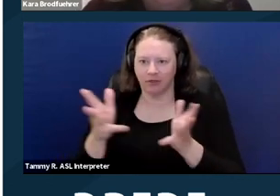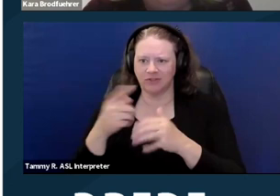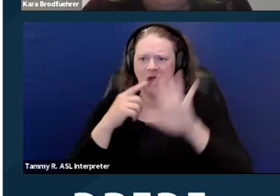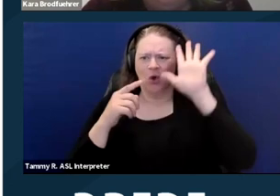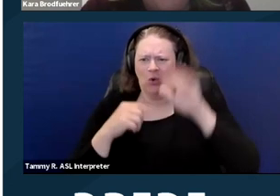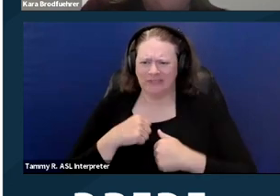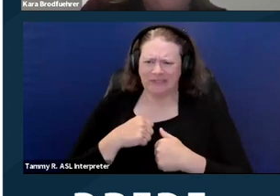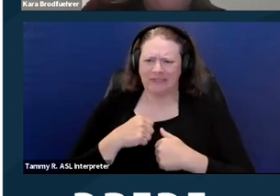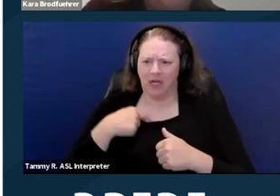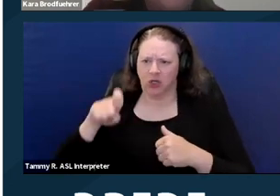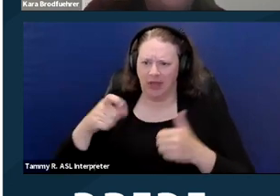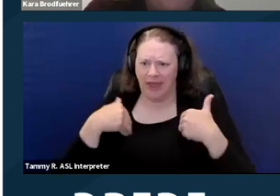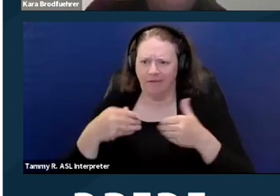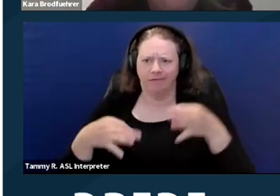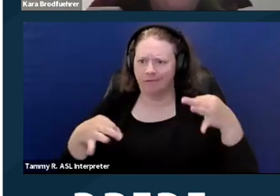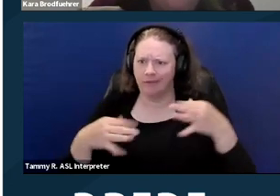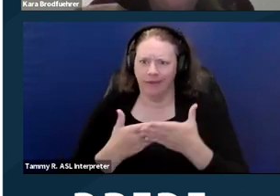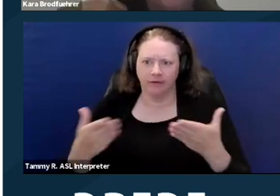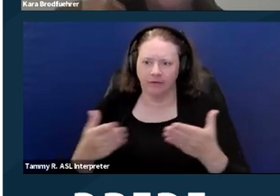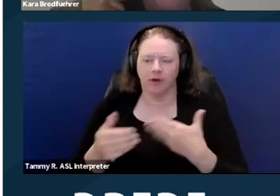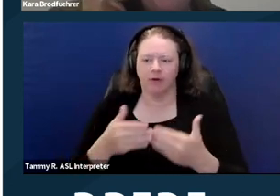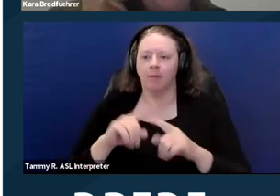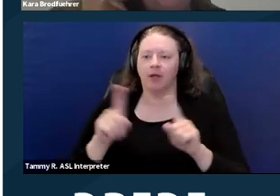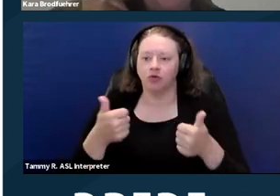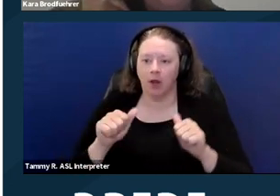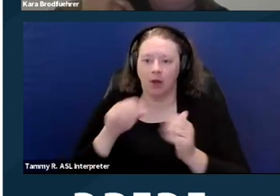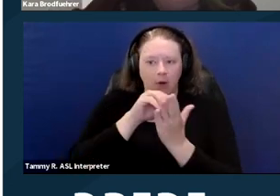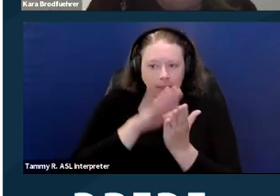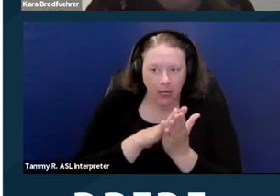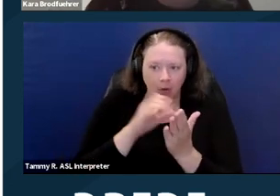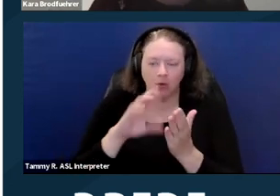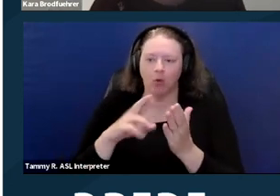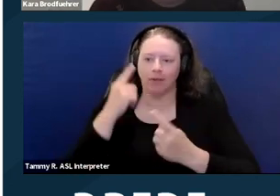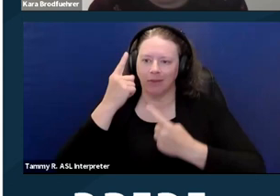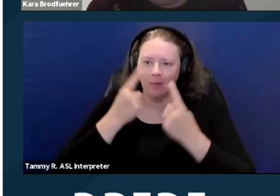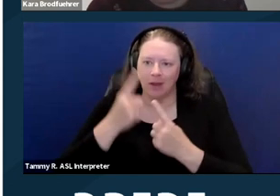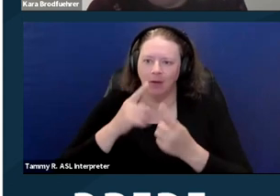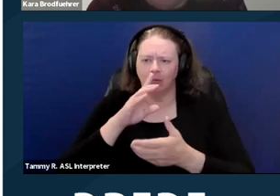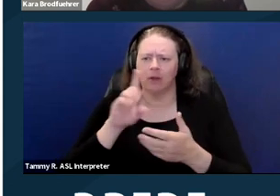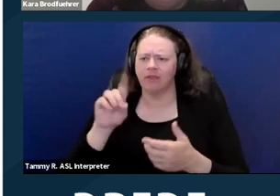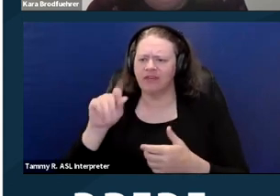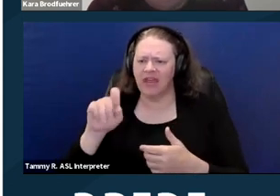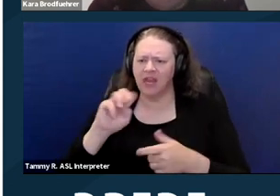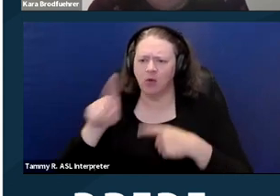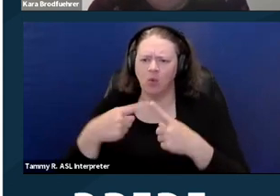But generally, just try and write down or just think about like what the dates are that things happened.